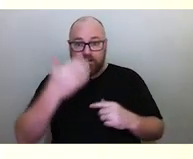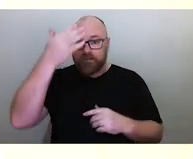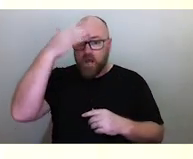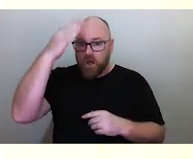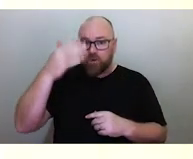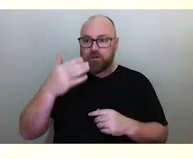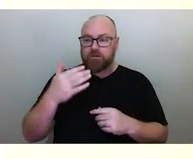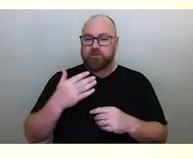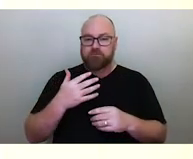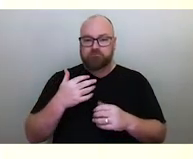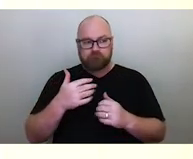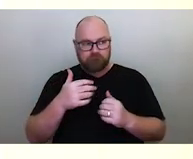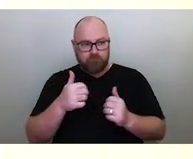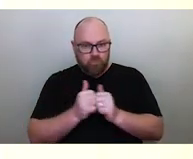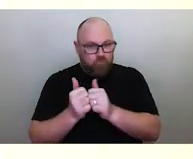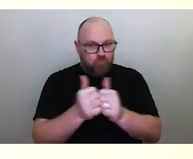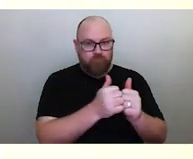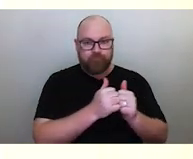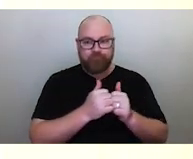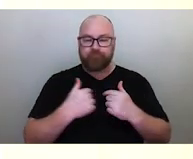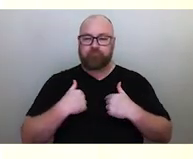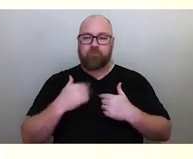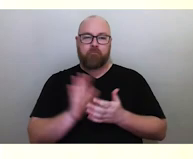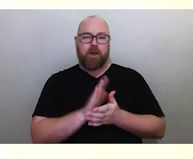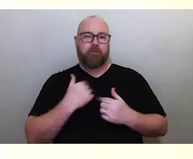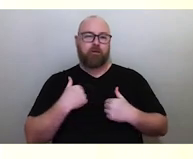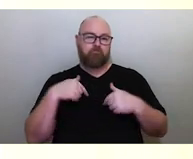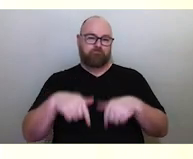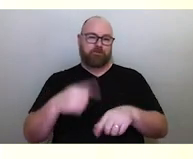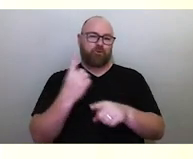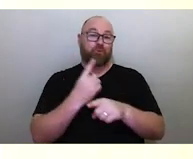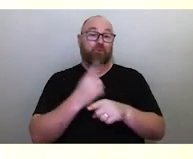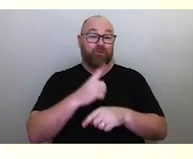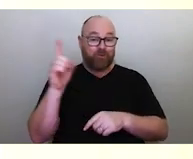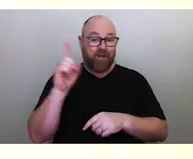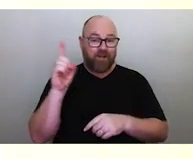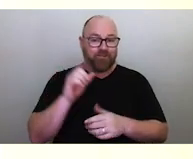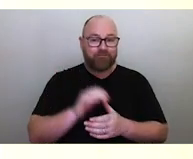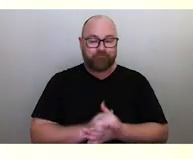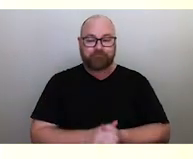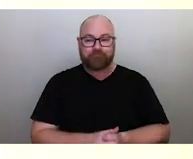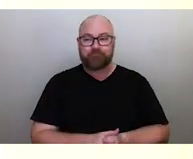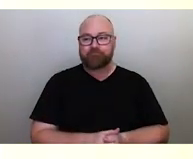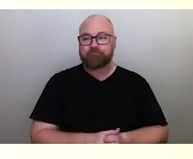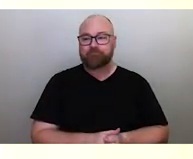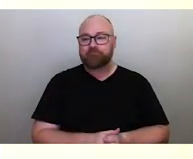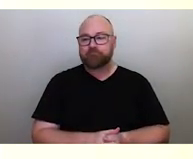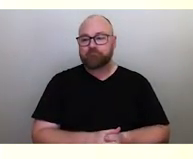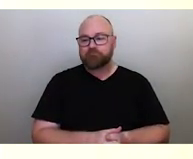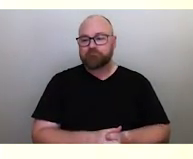So I'm very happy to be coming and speaking to you about this topic today. I've been primarily working